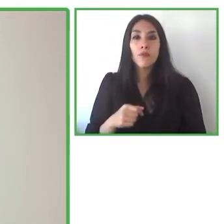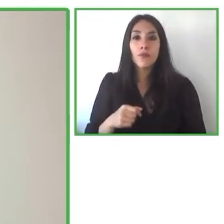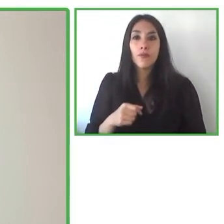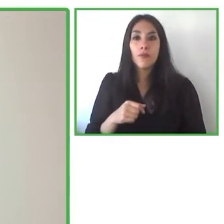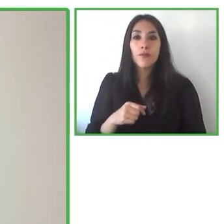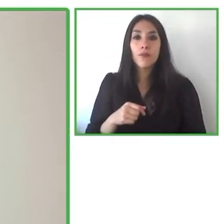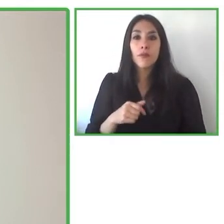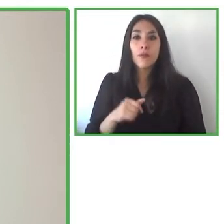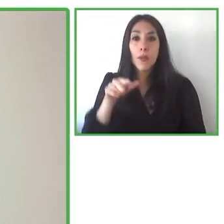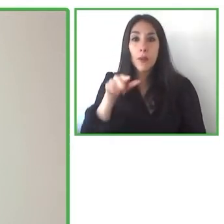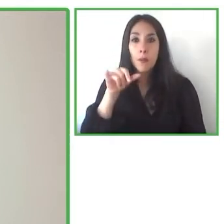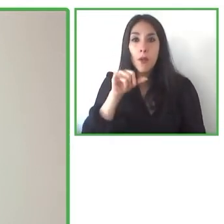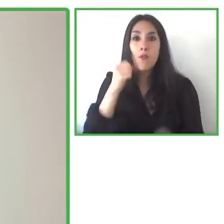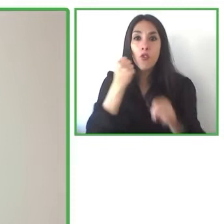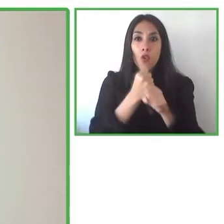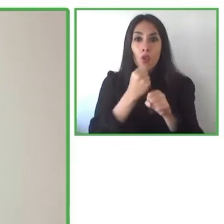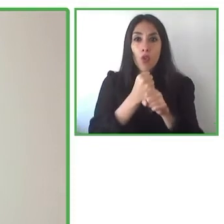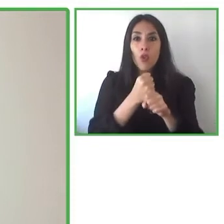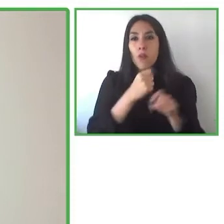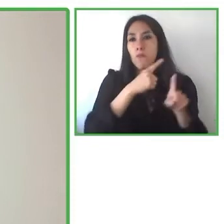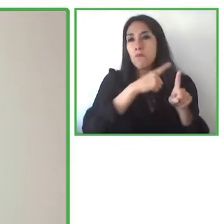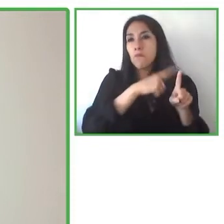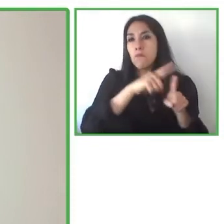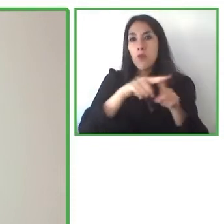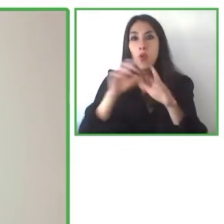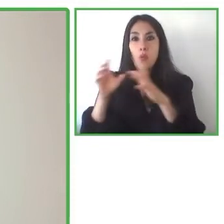both at the international level and with the United Nations.